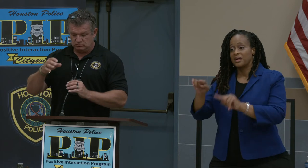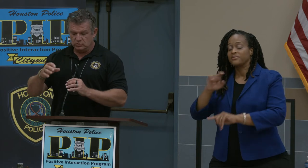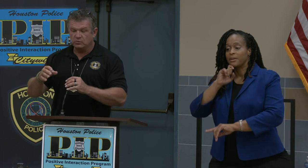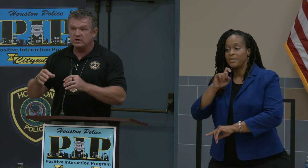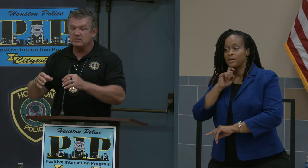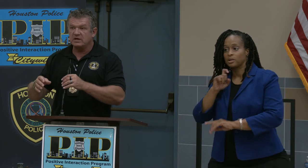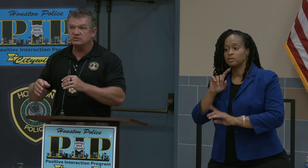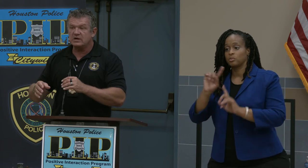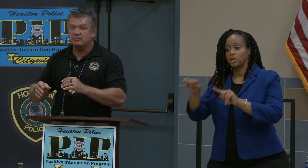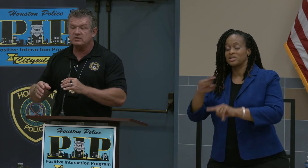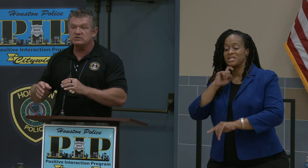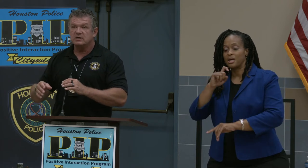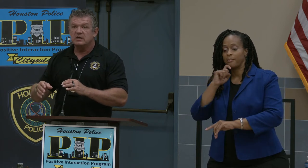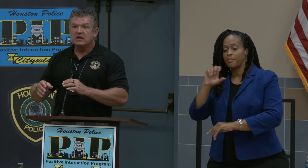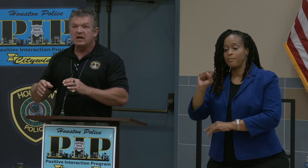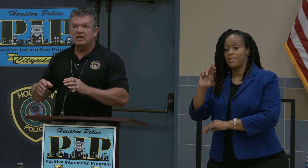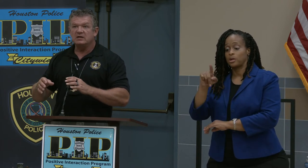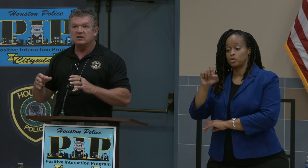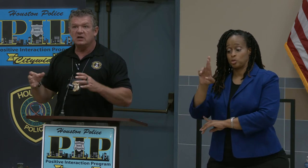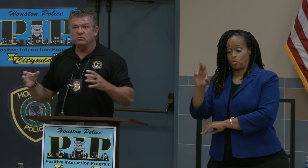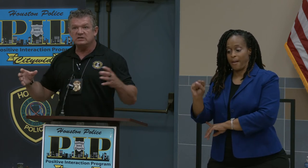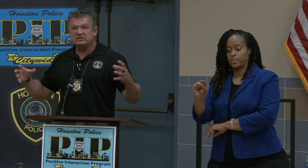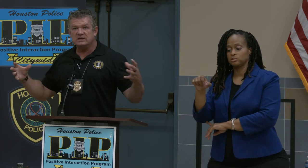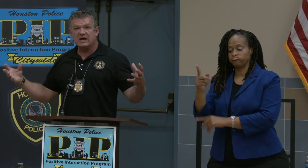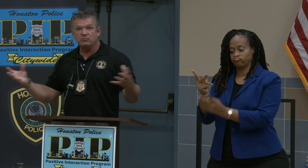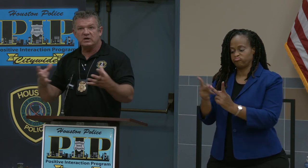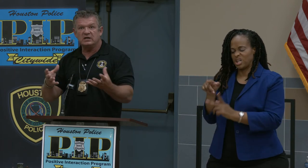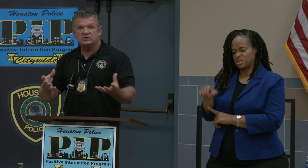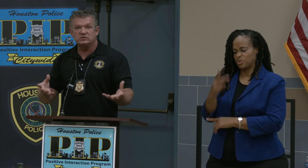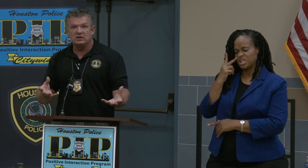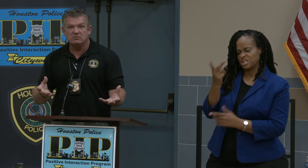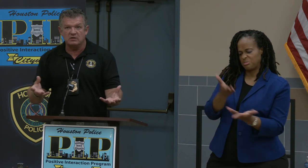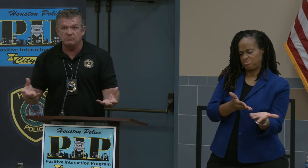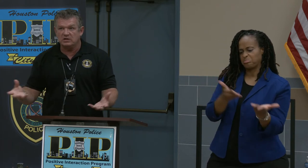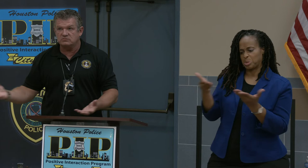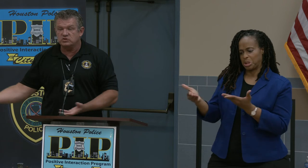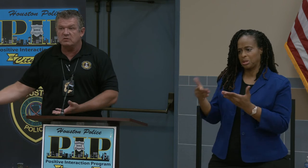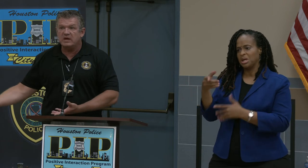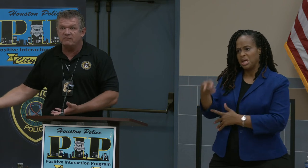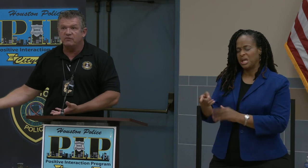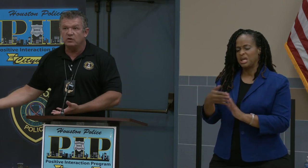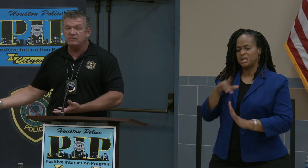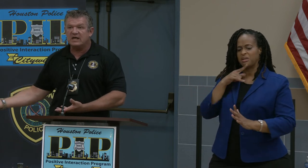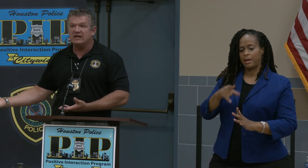when we're at the metal scrappers, and we see a guy bringing a truck bed full of catalytic